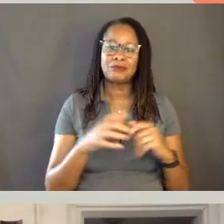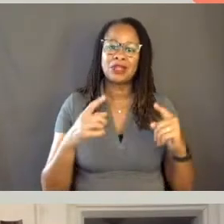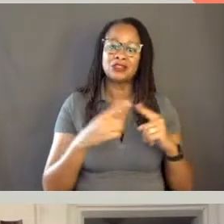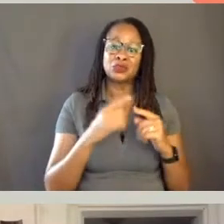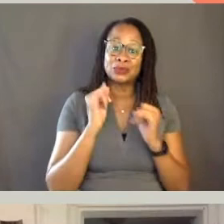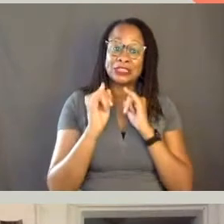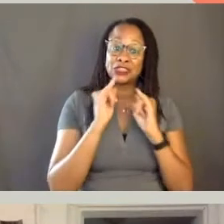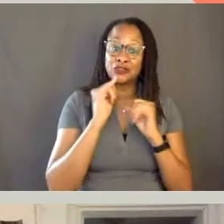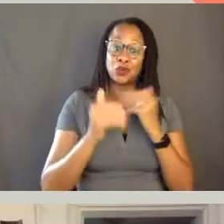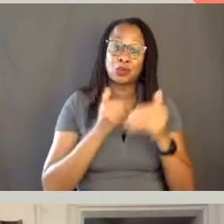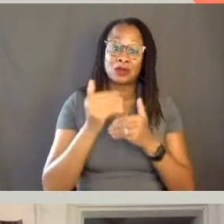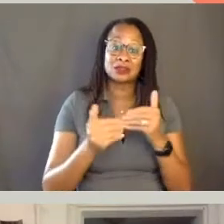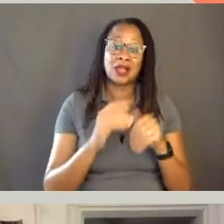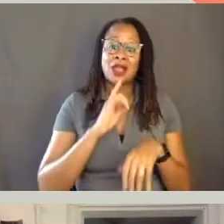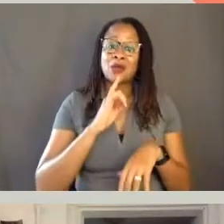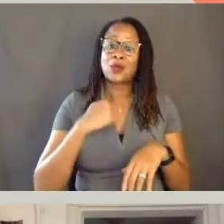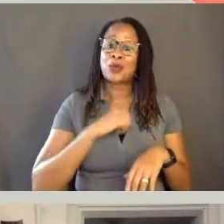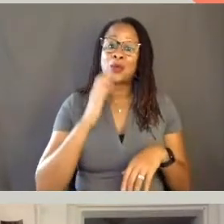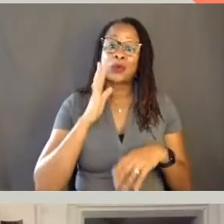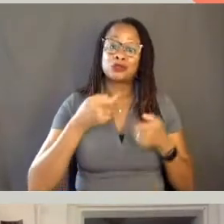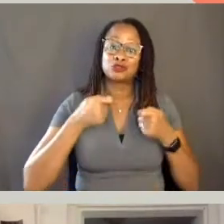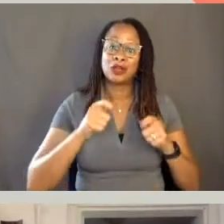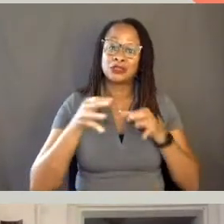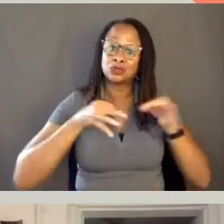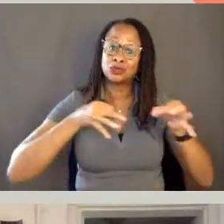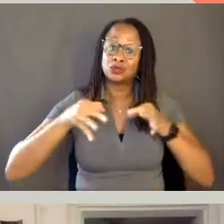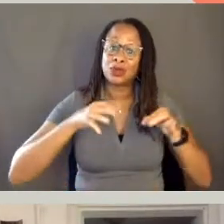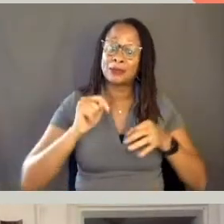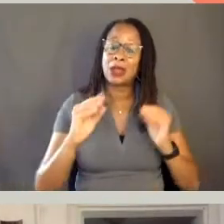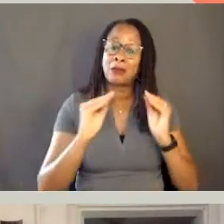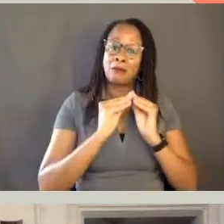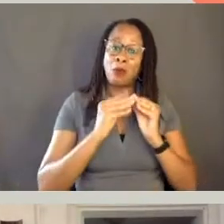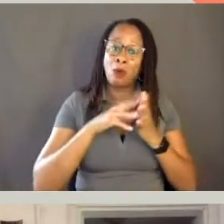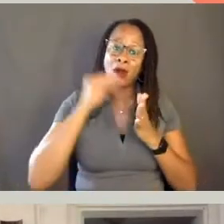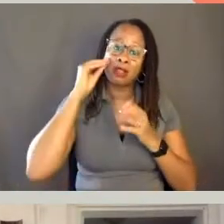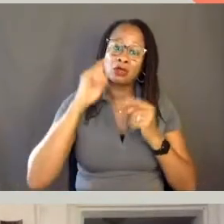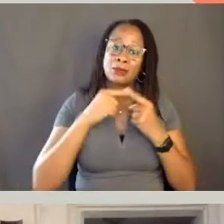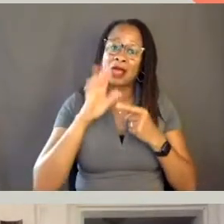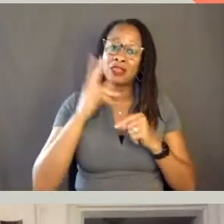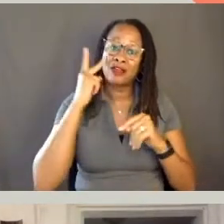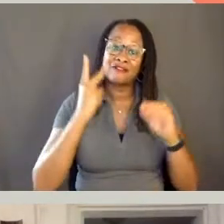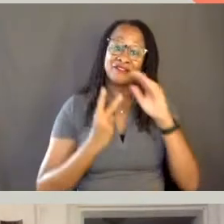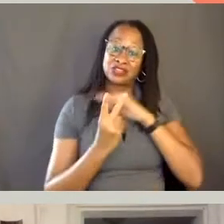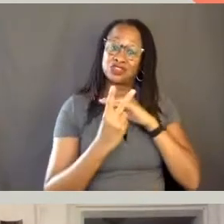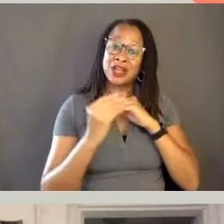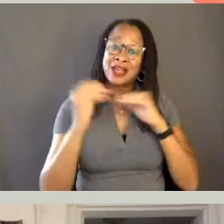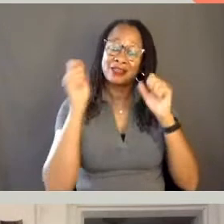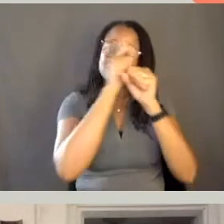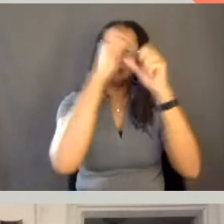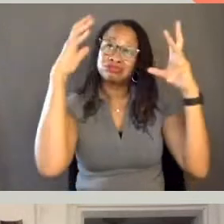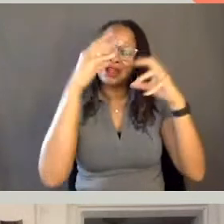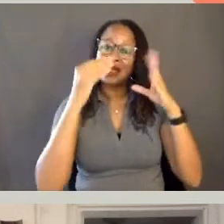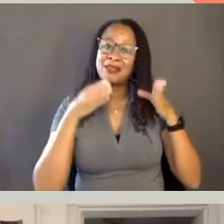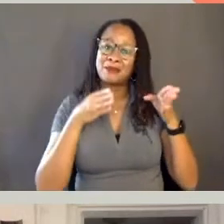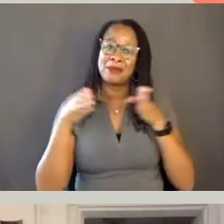and so we'll try to describe it more and learn about their vision and methods. And I would like to start with Esery